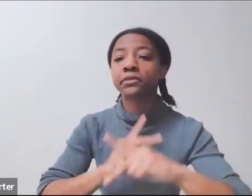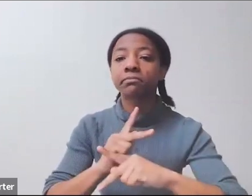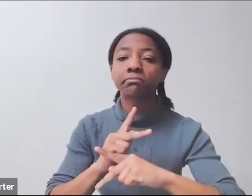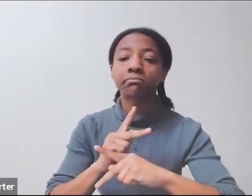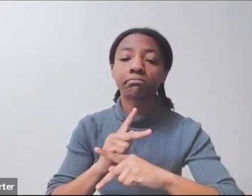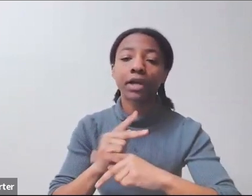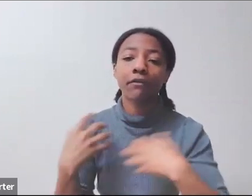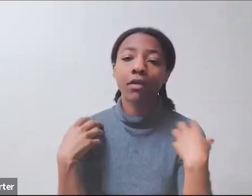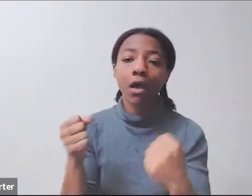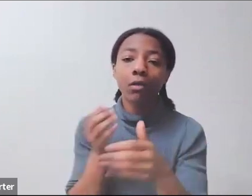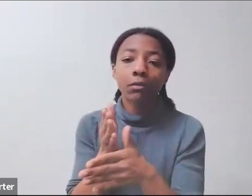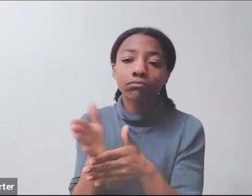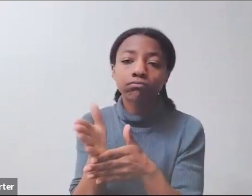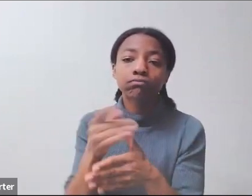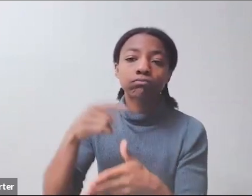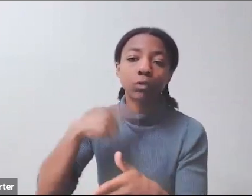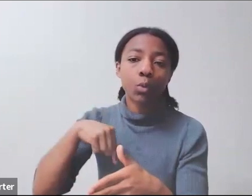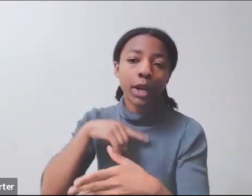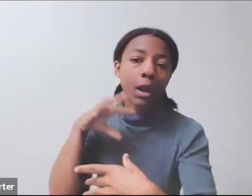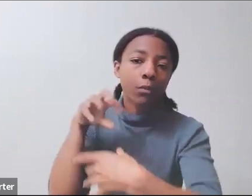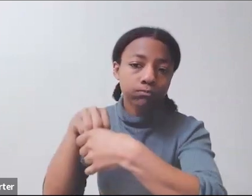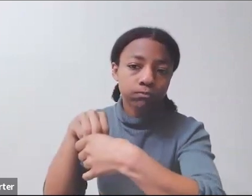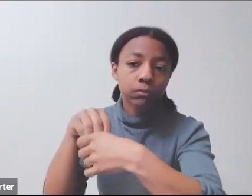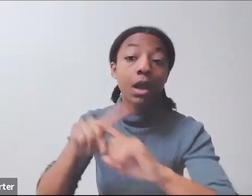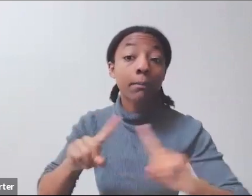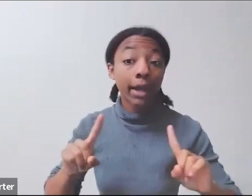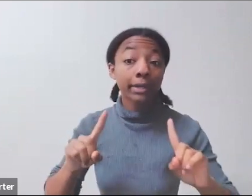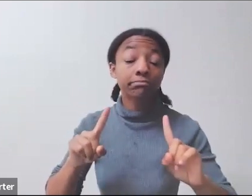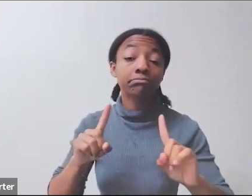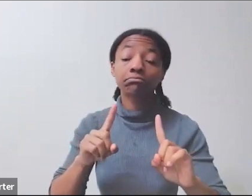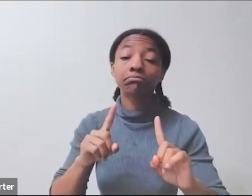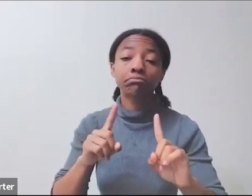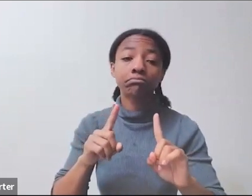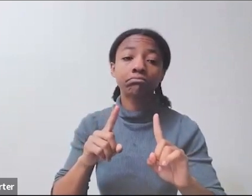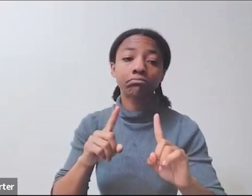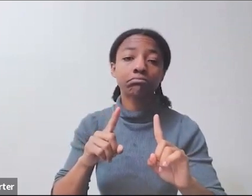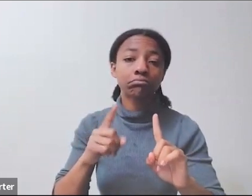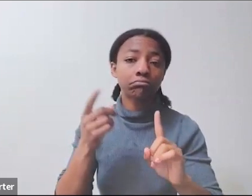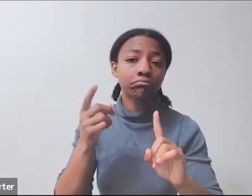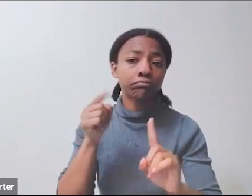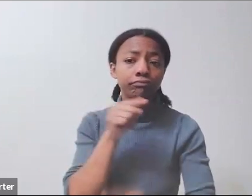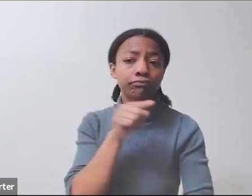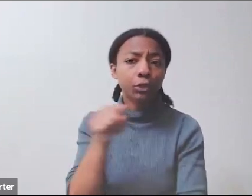Since you all probably know much more about health than I do, I wanted to make sure